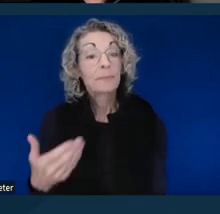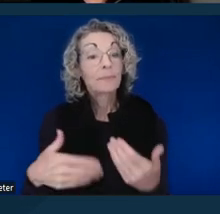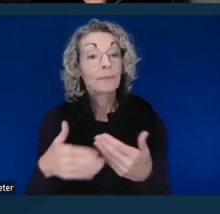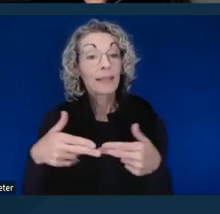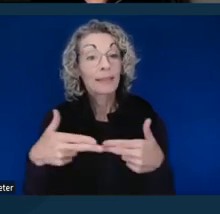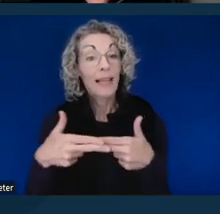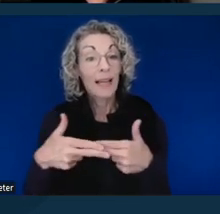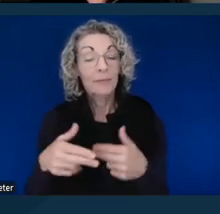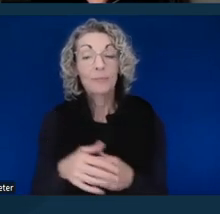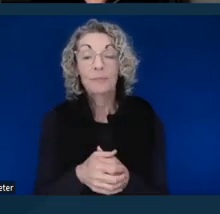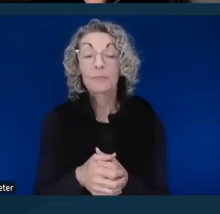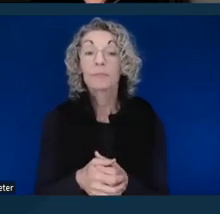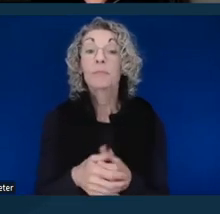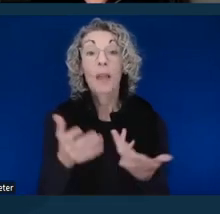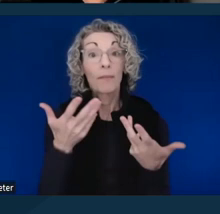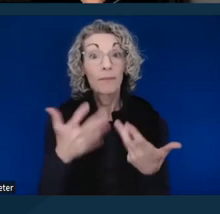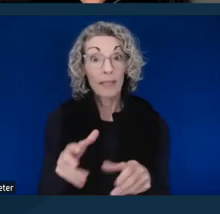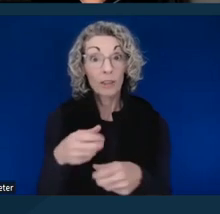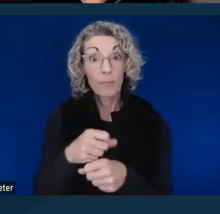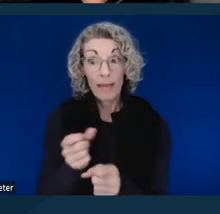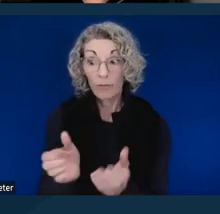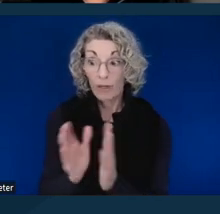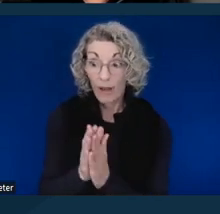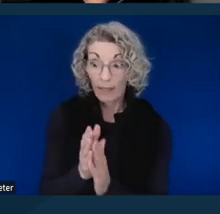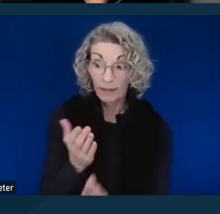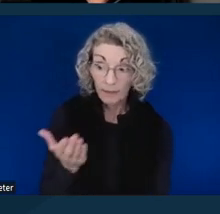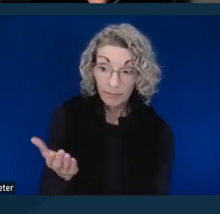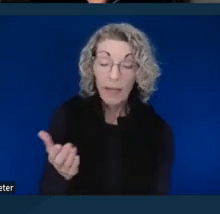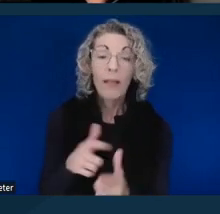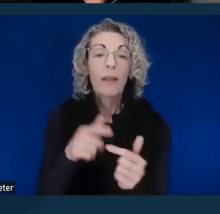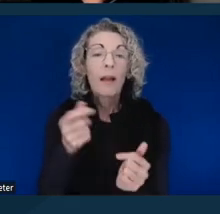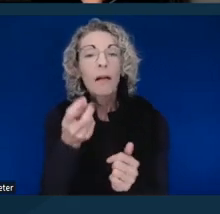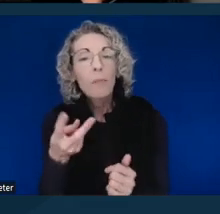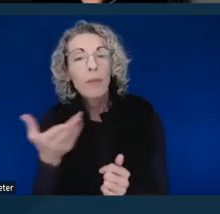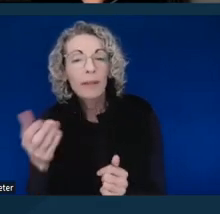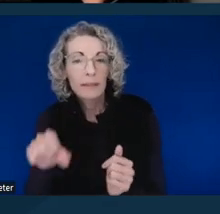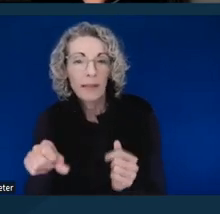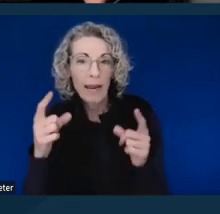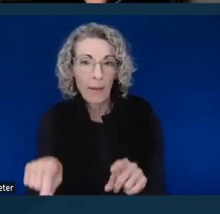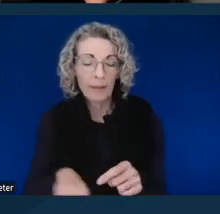After a request is made, there's a couple of things that could happen. First, the court may grant